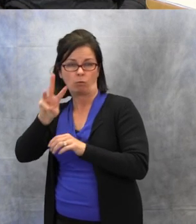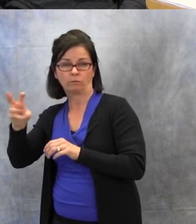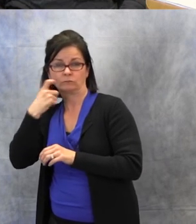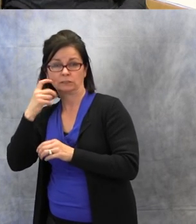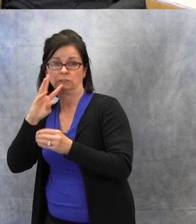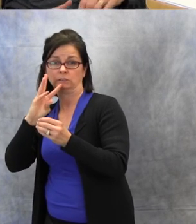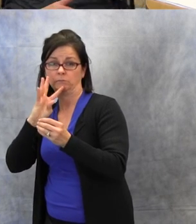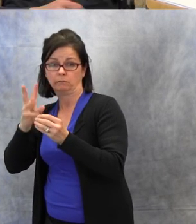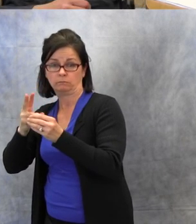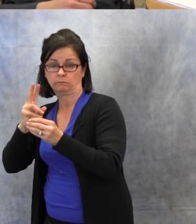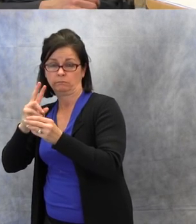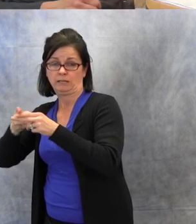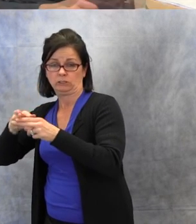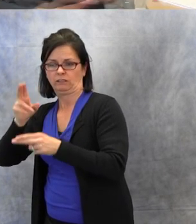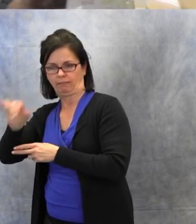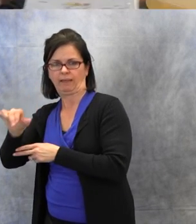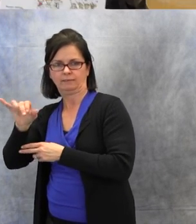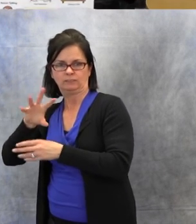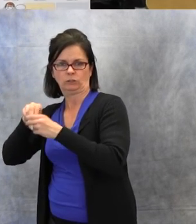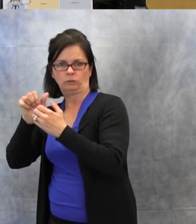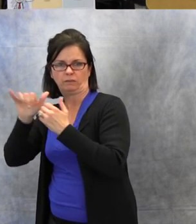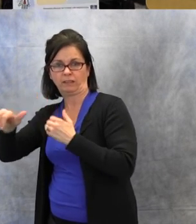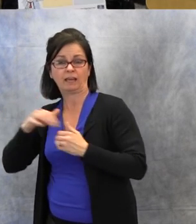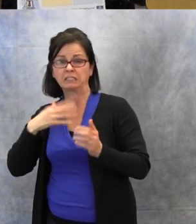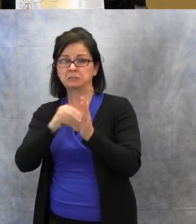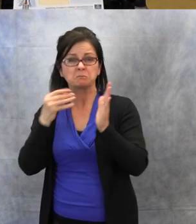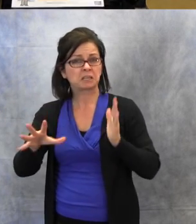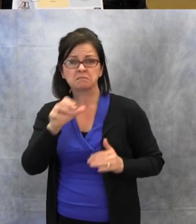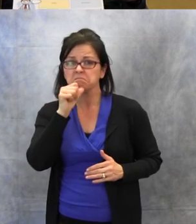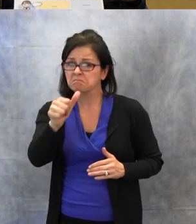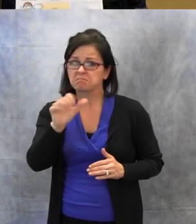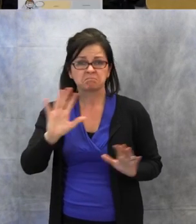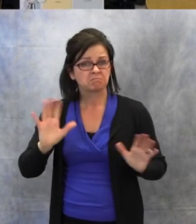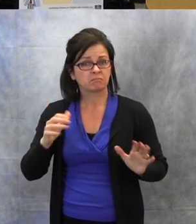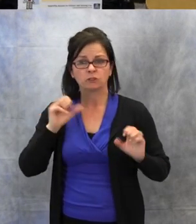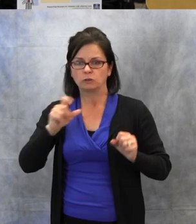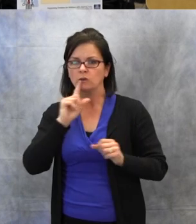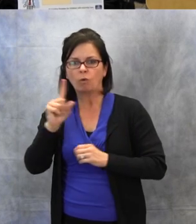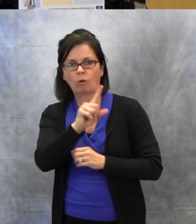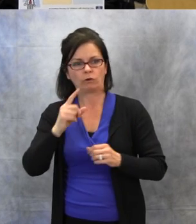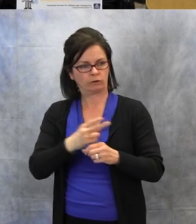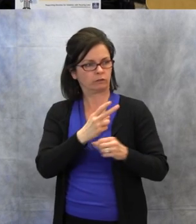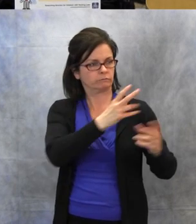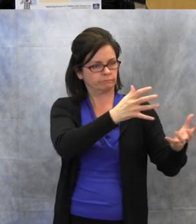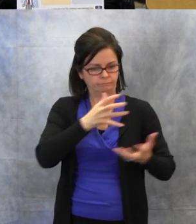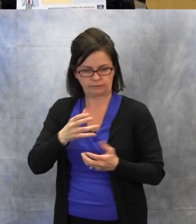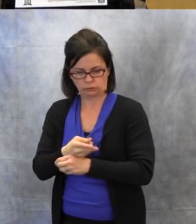I'll show you some of them. Here is one game. It's called What's the Problem?